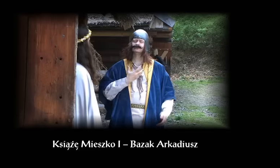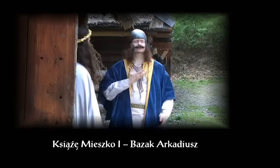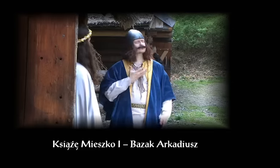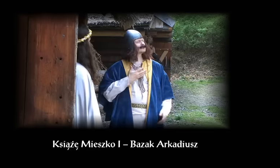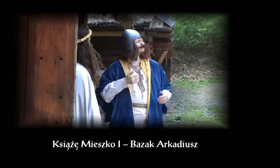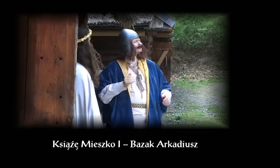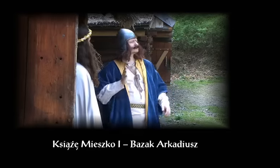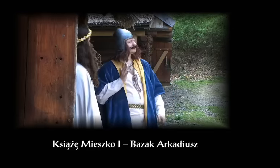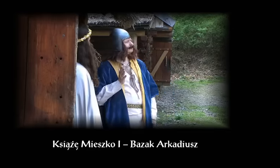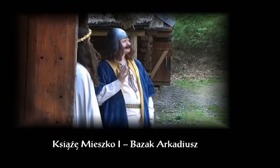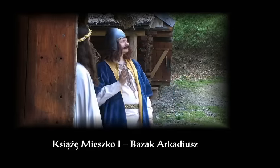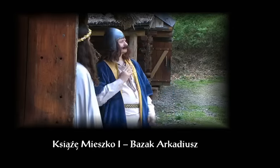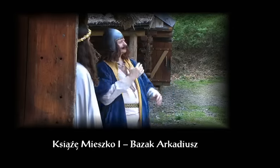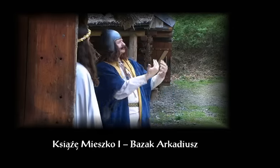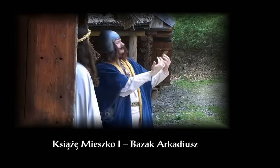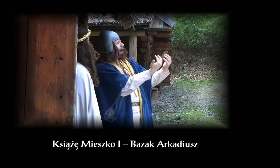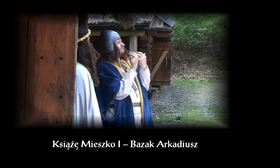Duke Mieszko I